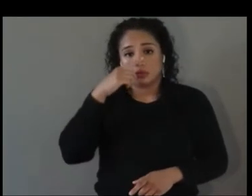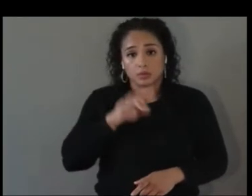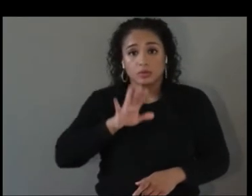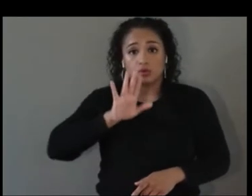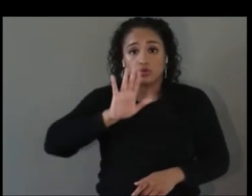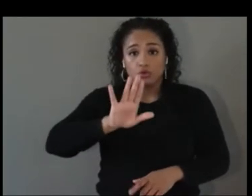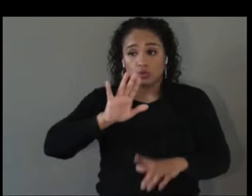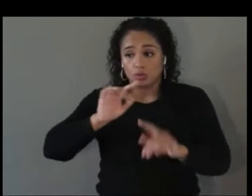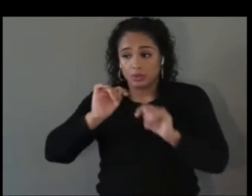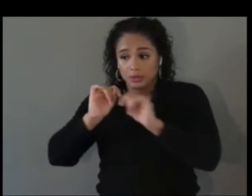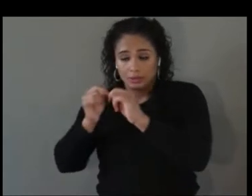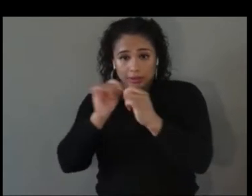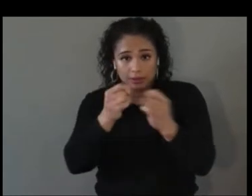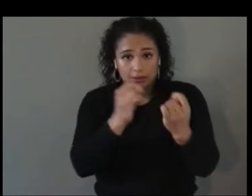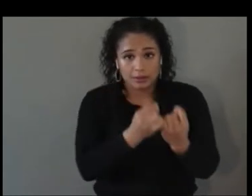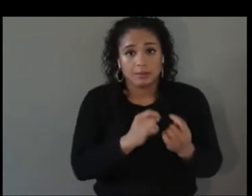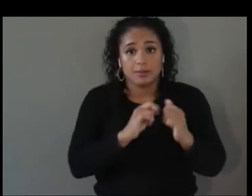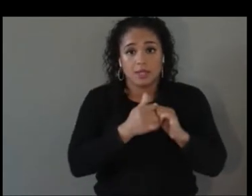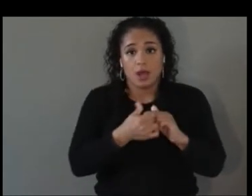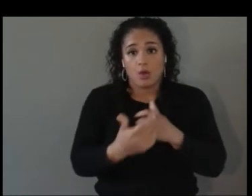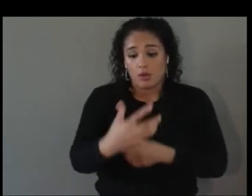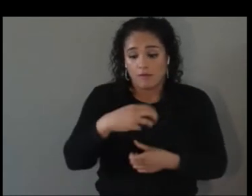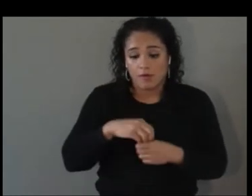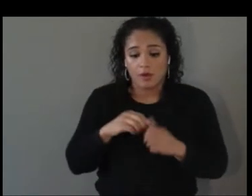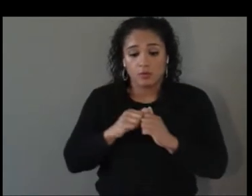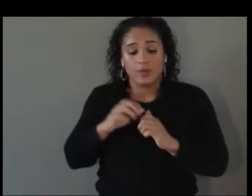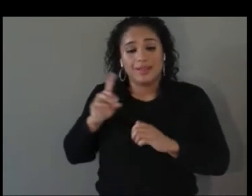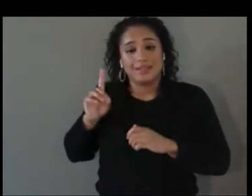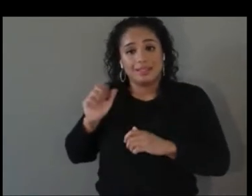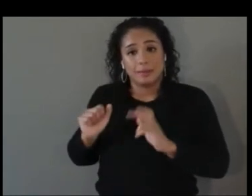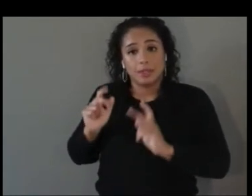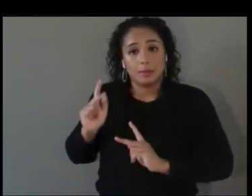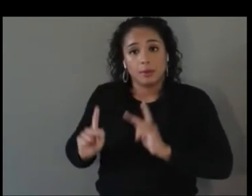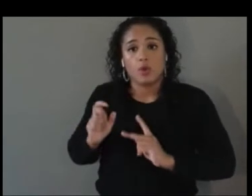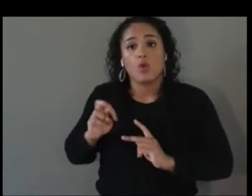directly involved, people with disabilities or other marginalized or under represented